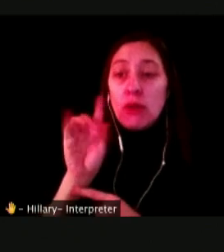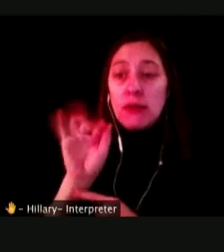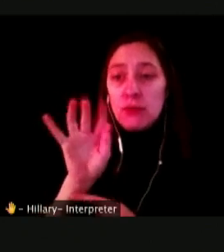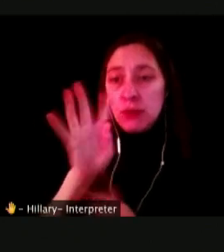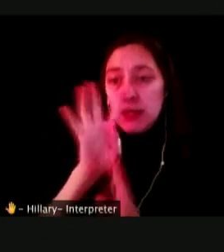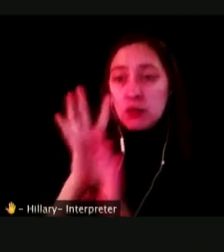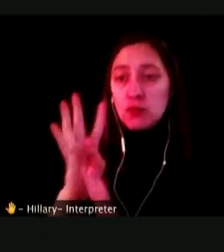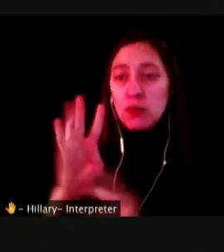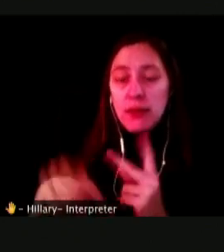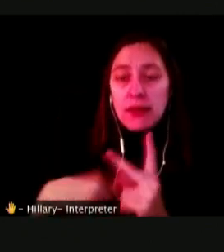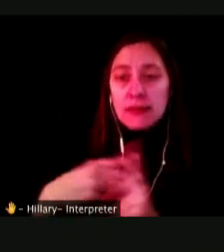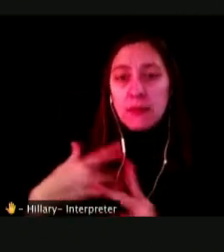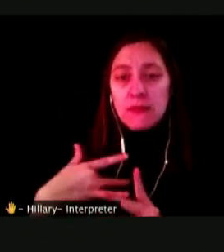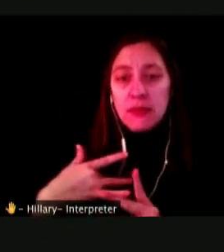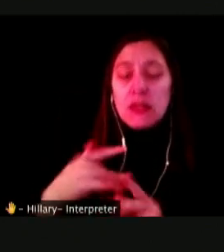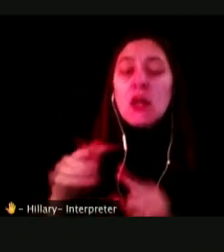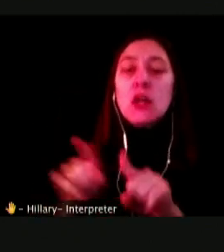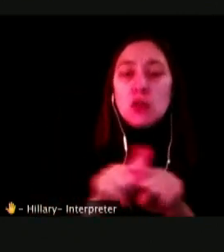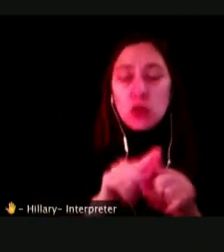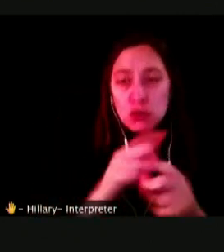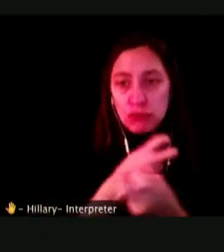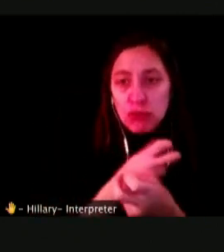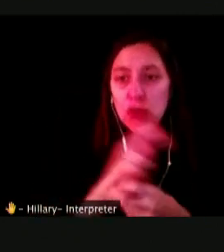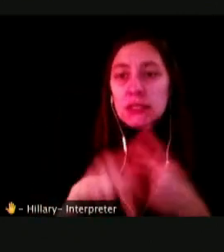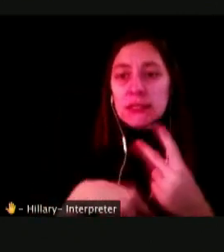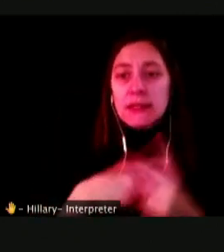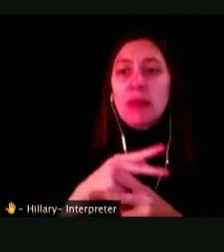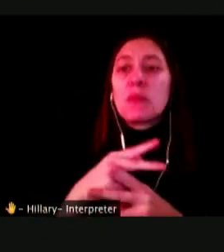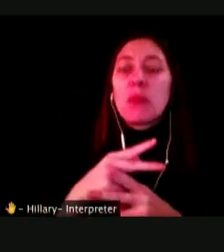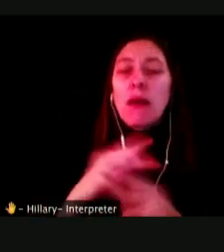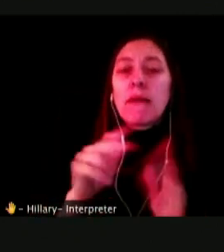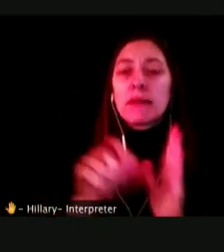NICOTINE IS A TOXIC SUBSTANCE THAT RAISES YOUR BLOOD PRESSURE AND SPIKES YOUR JOURNAL